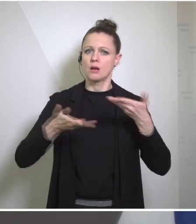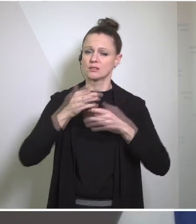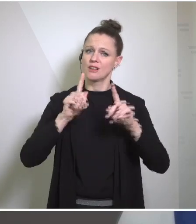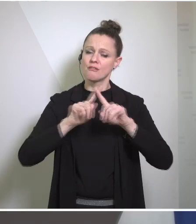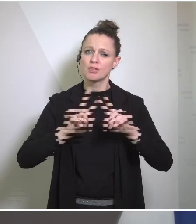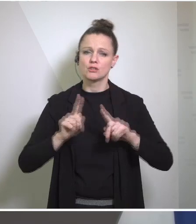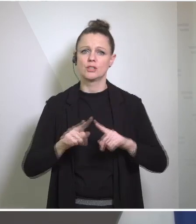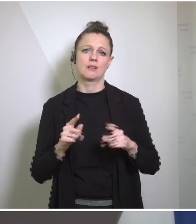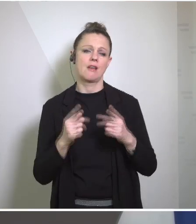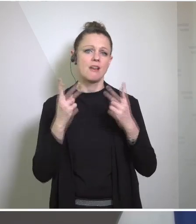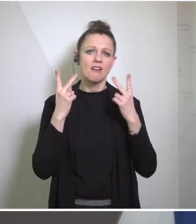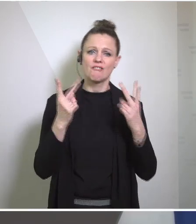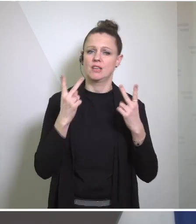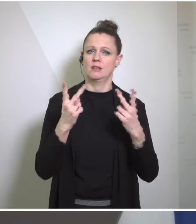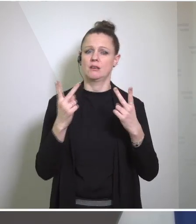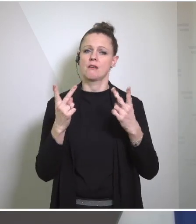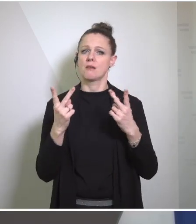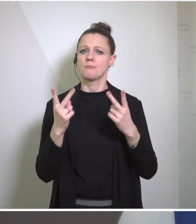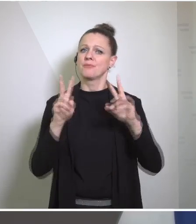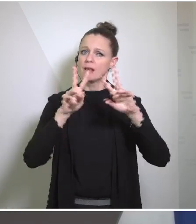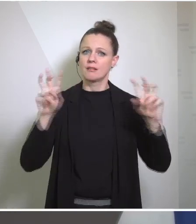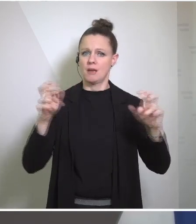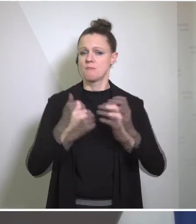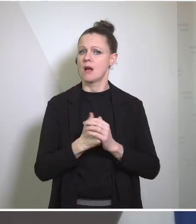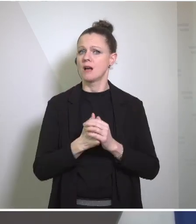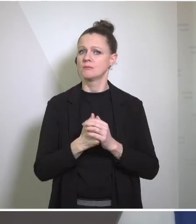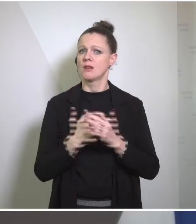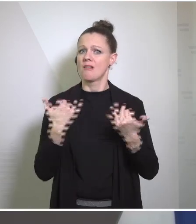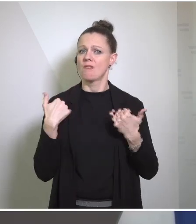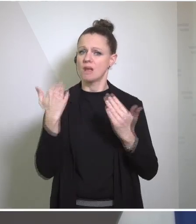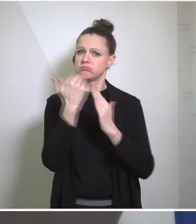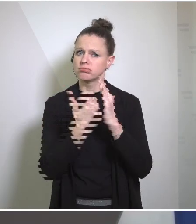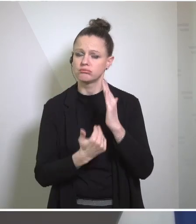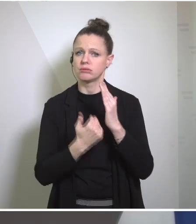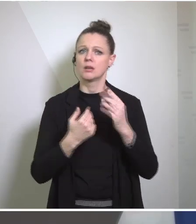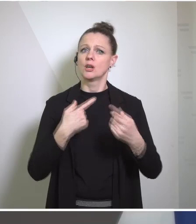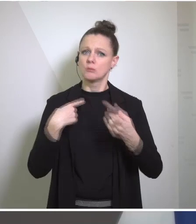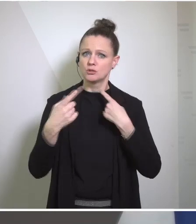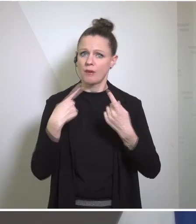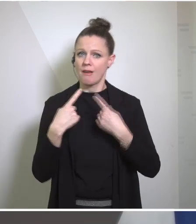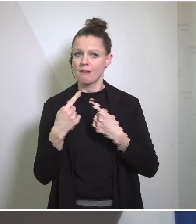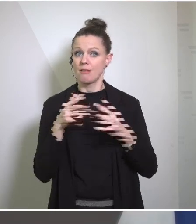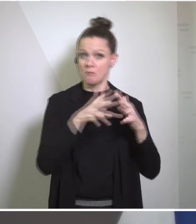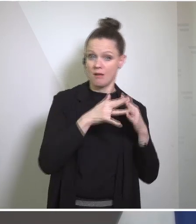which are on top of our again agenda on both sides of the Atlantic, be it the Russian